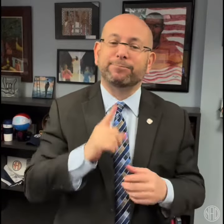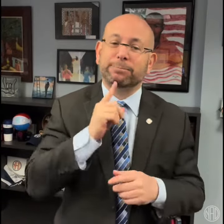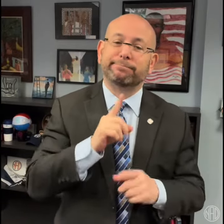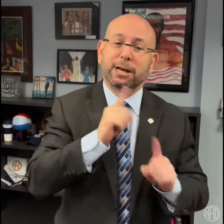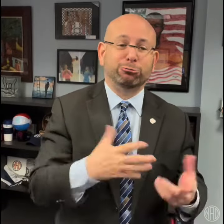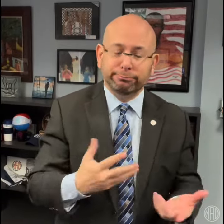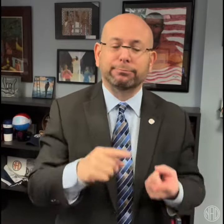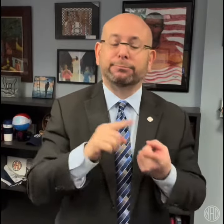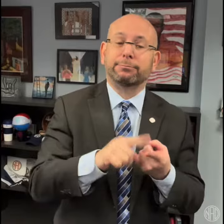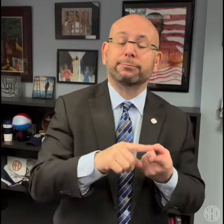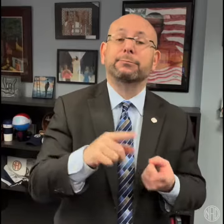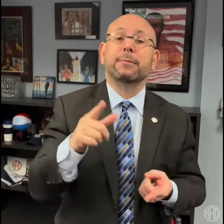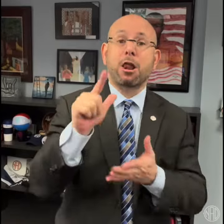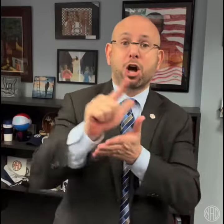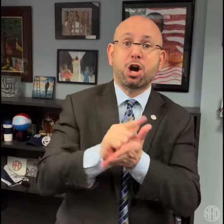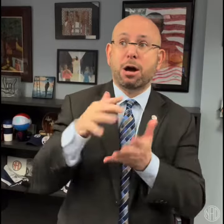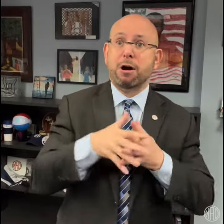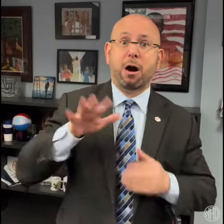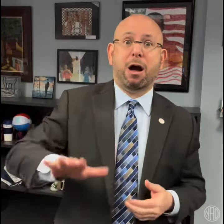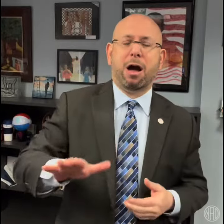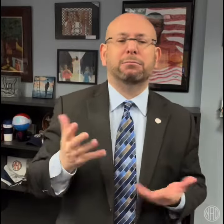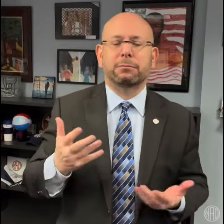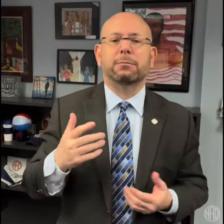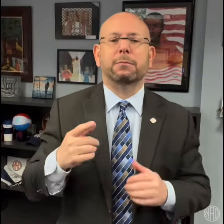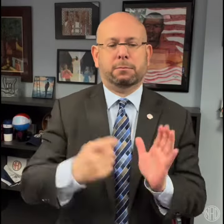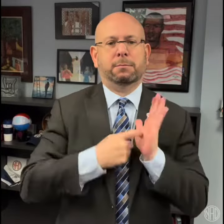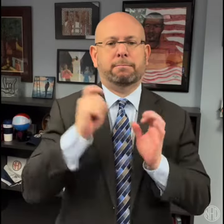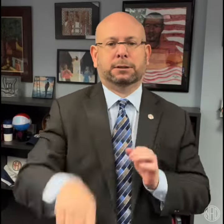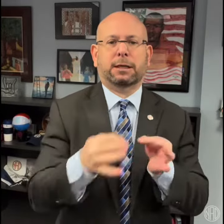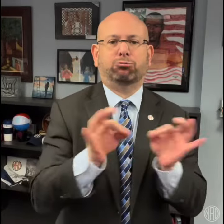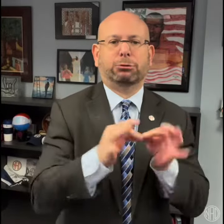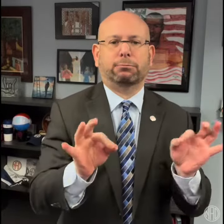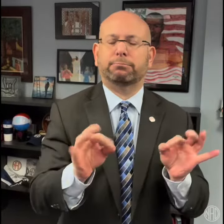First, the law in the US requires closed captioning (CC).